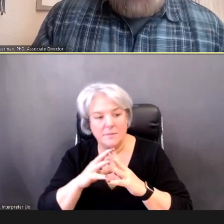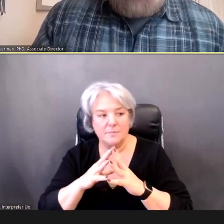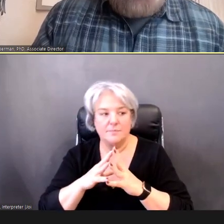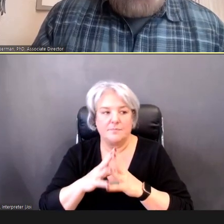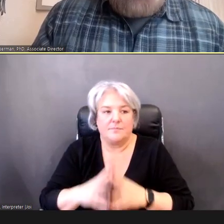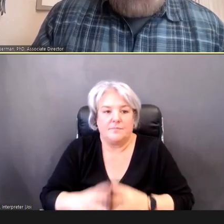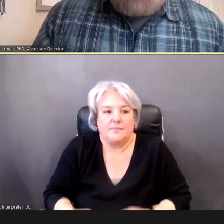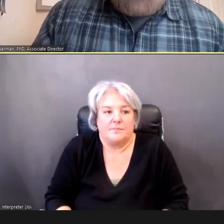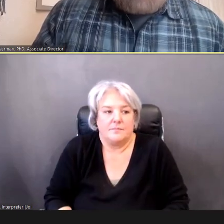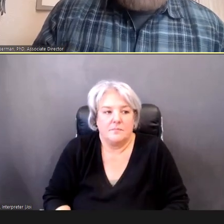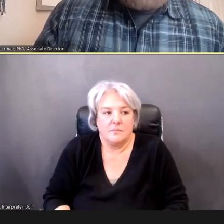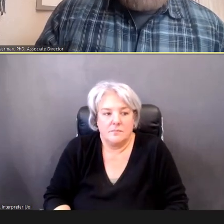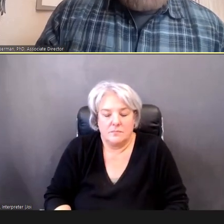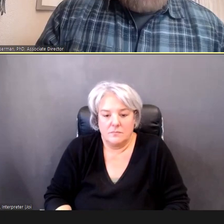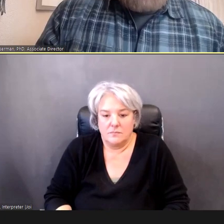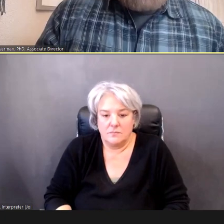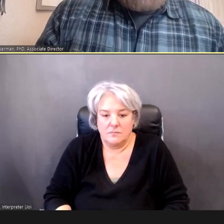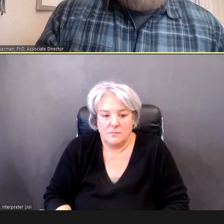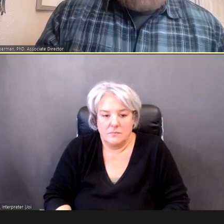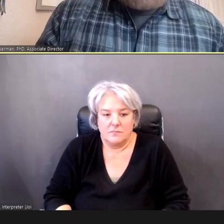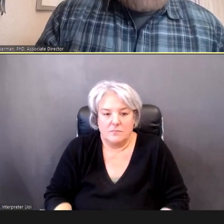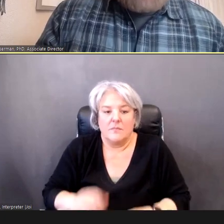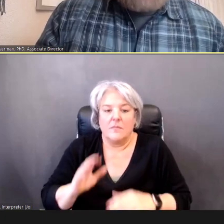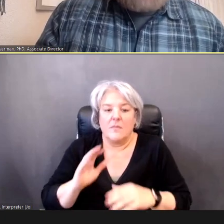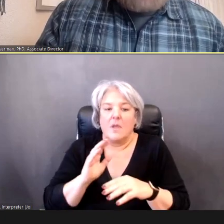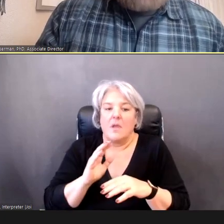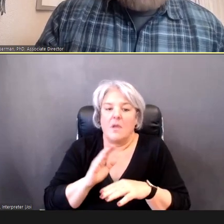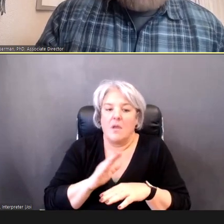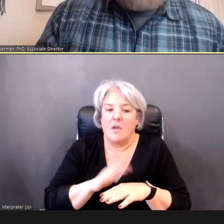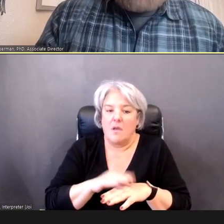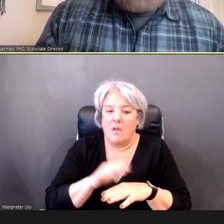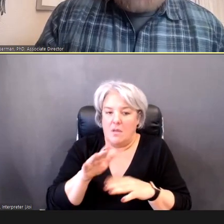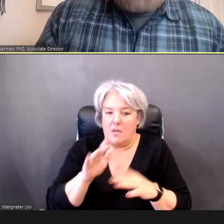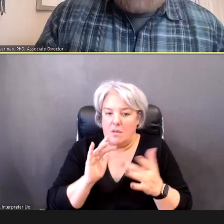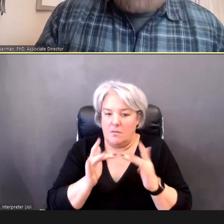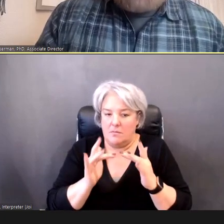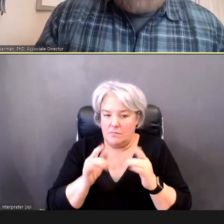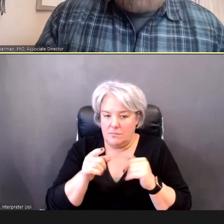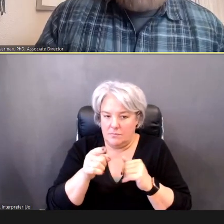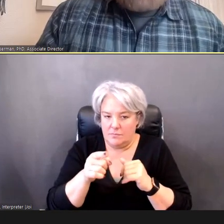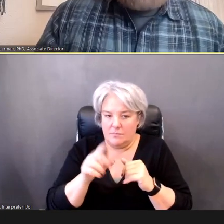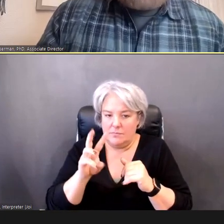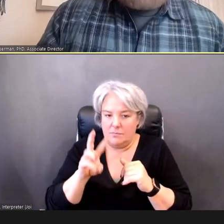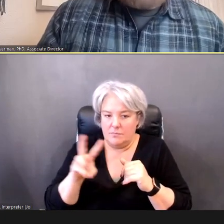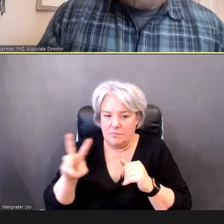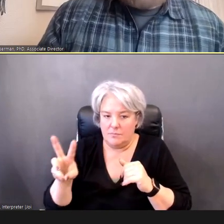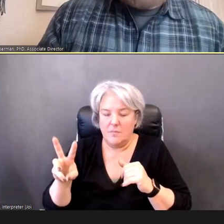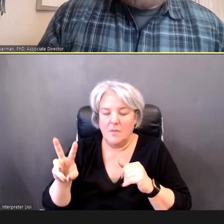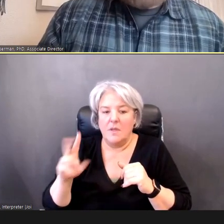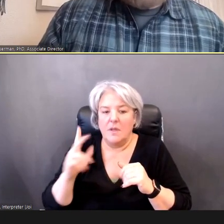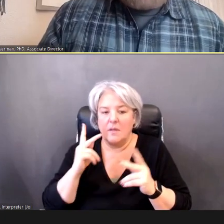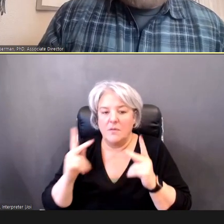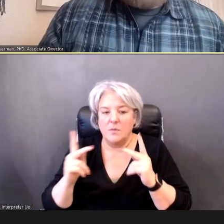So on our Web site, if you -- you're looking for otoacoustic emissions training information, you would see right